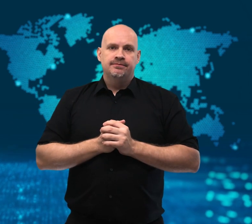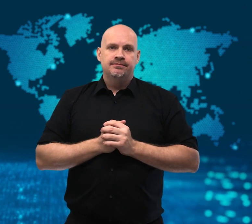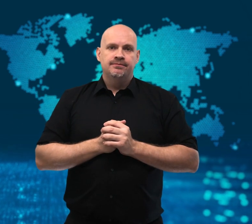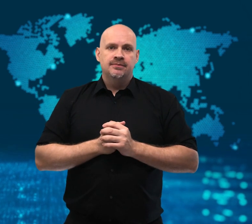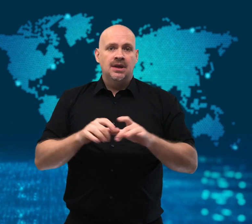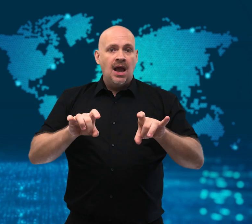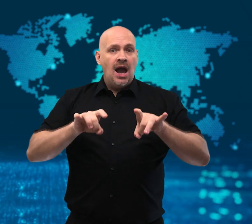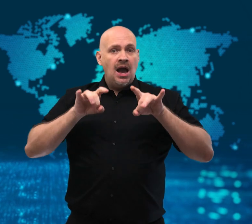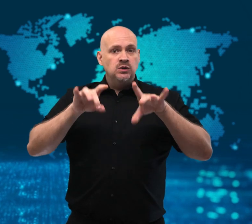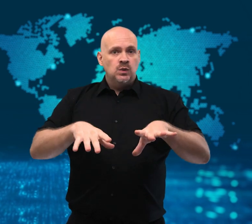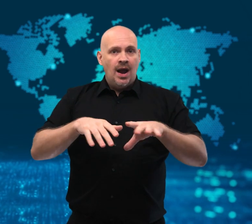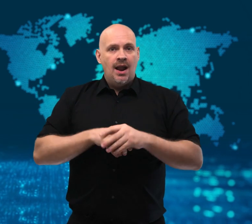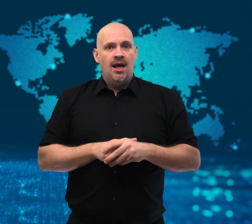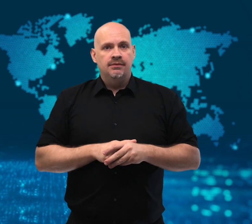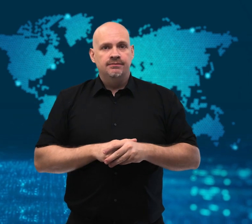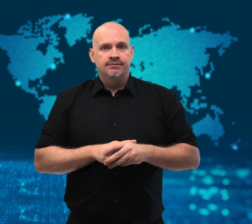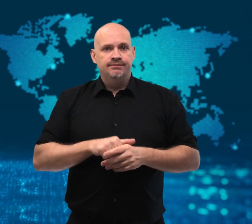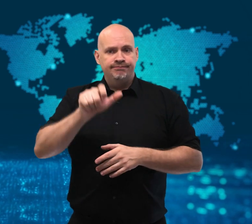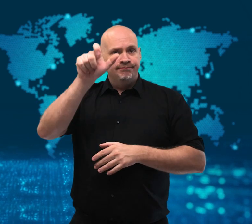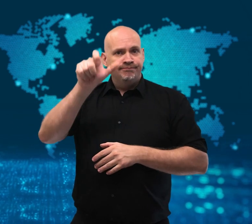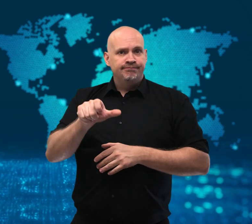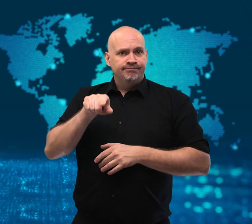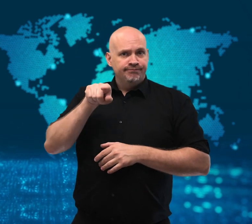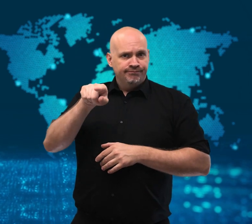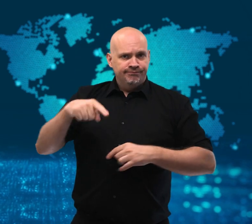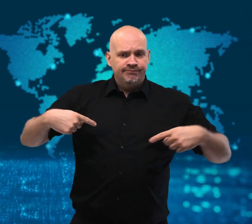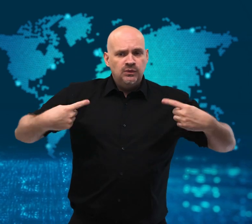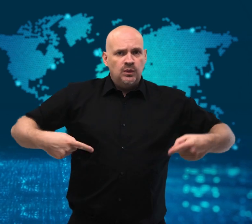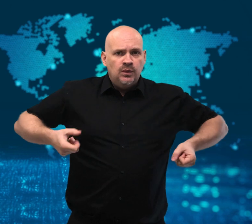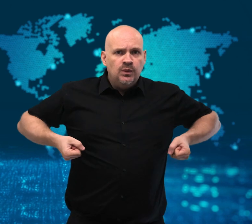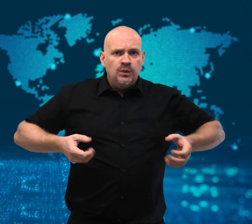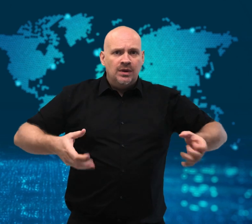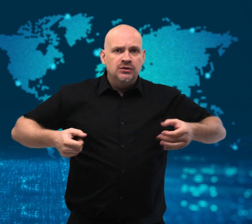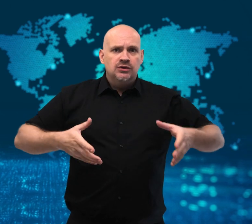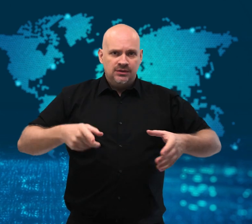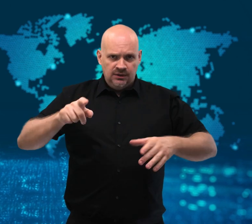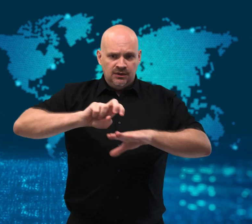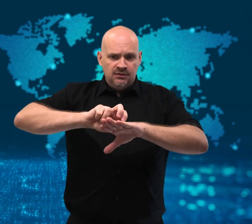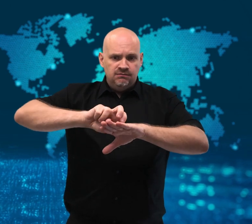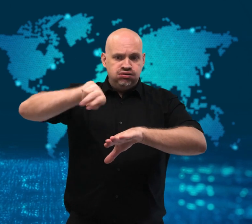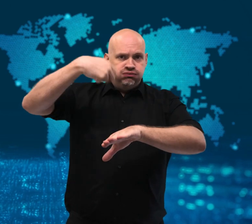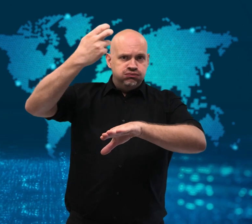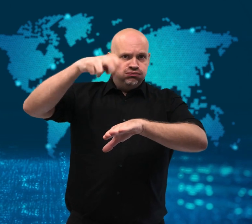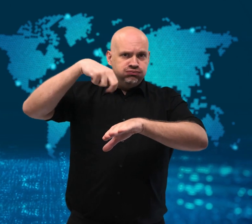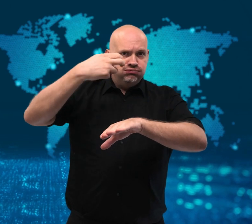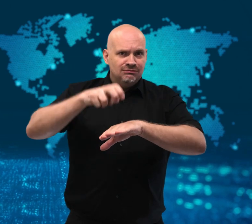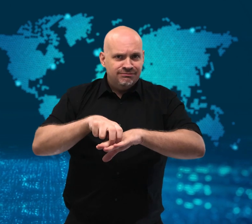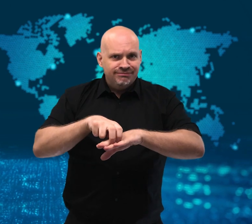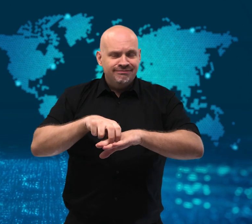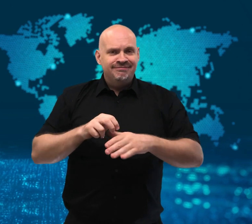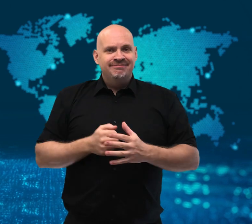Backflipping wheelchair star.